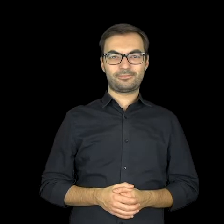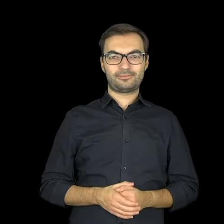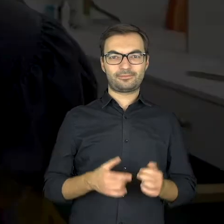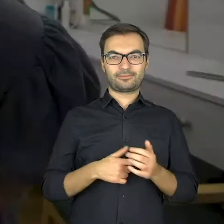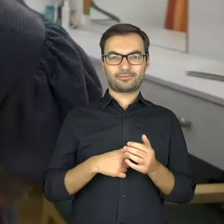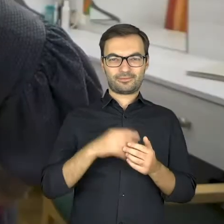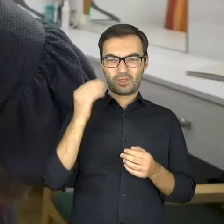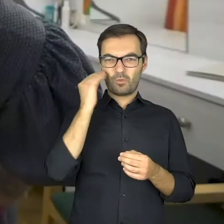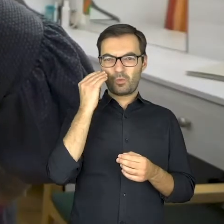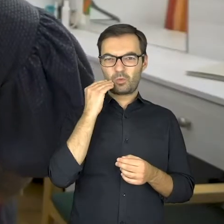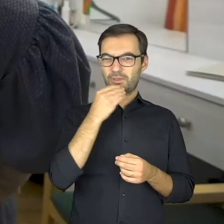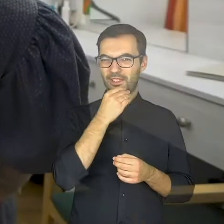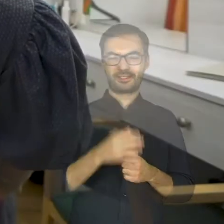What is it, some powder?